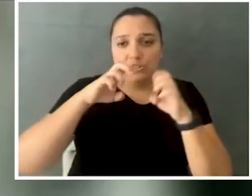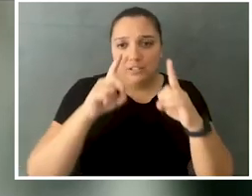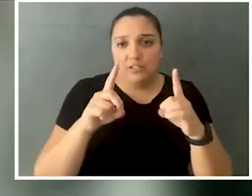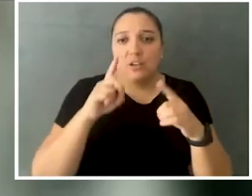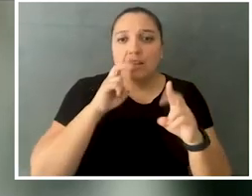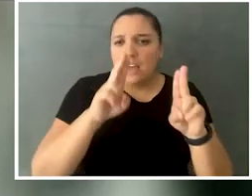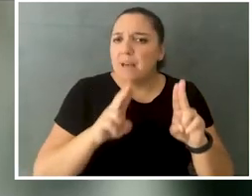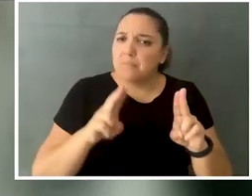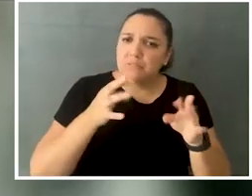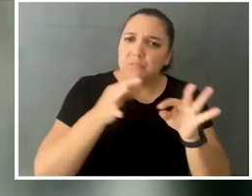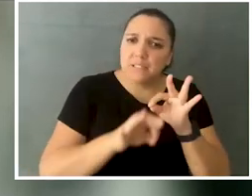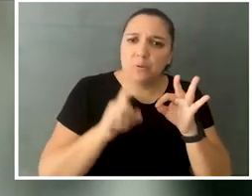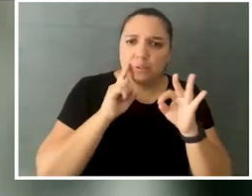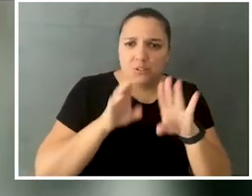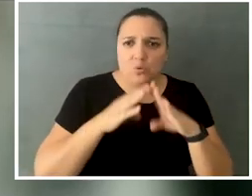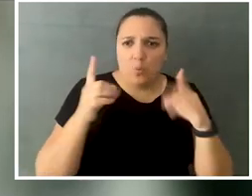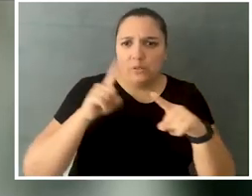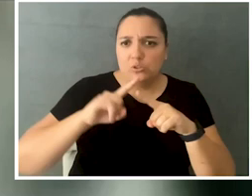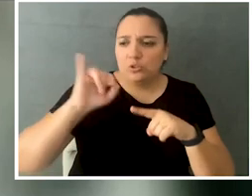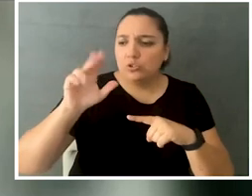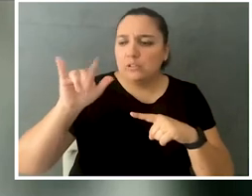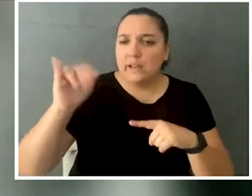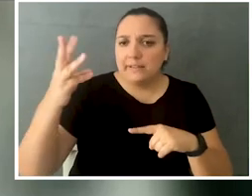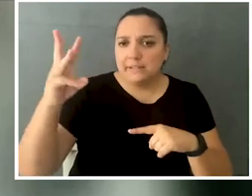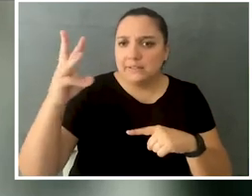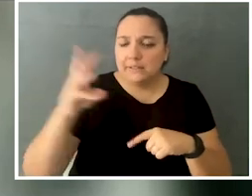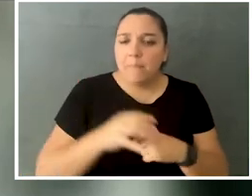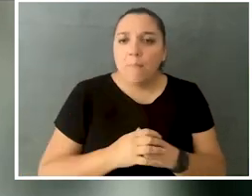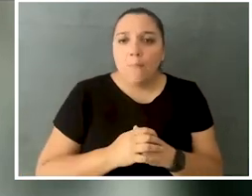The application is pretty simple. It's open until July 16th.